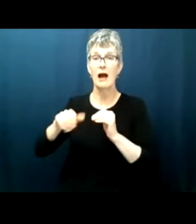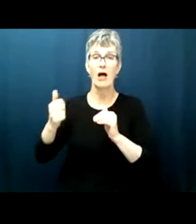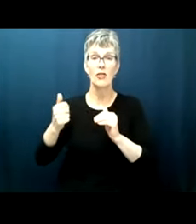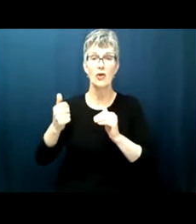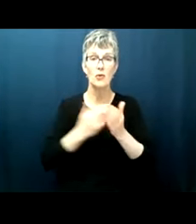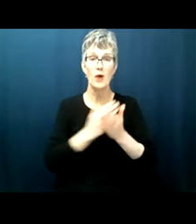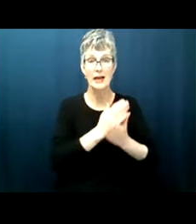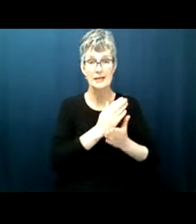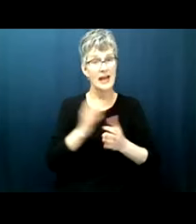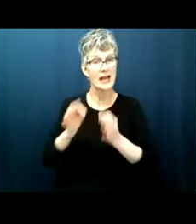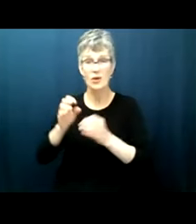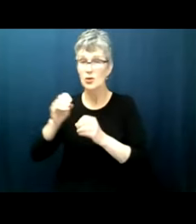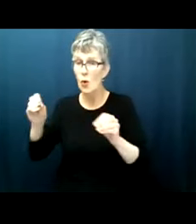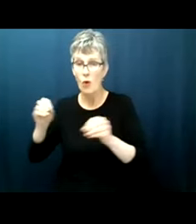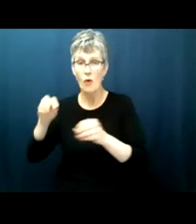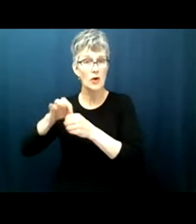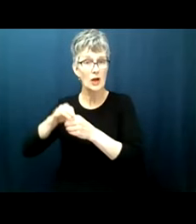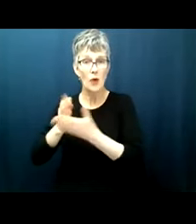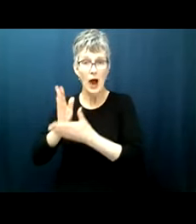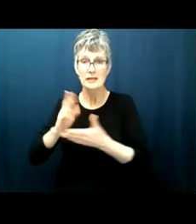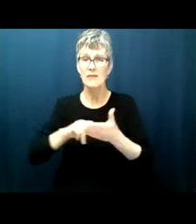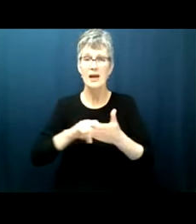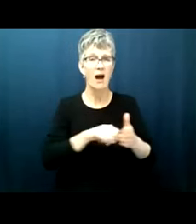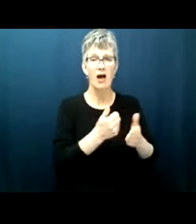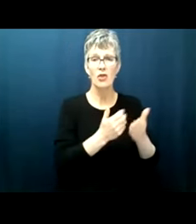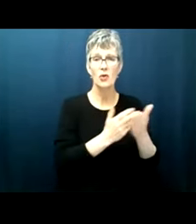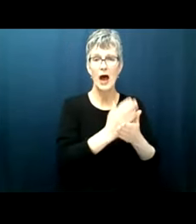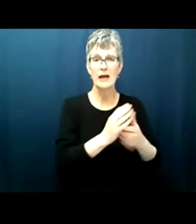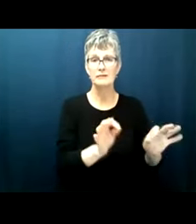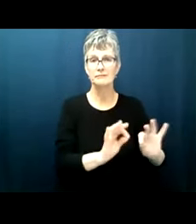but the suppression of the right to vote or the legal interpretation that enables the suppression